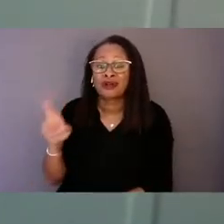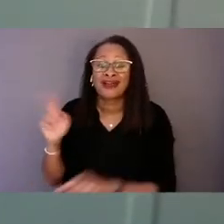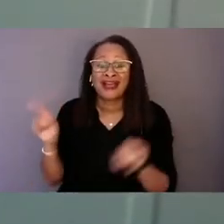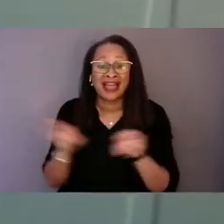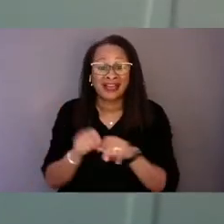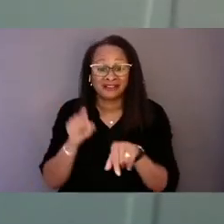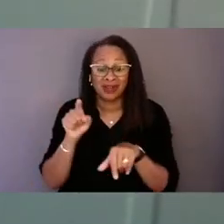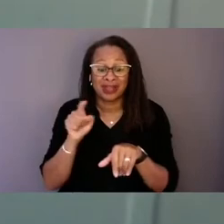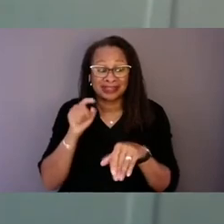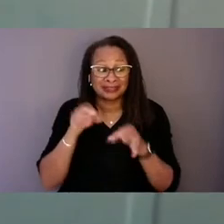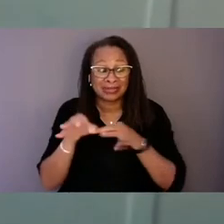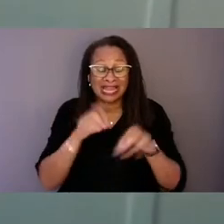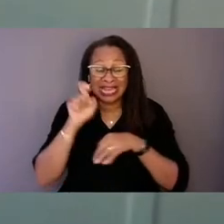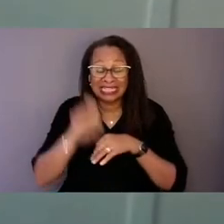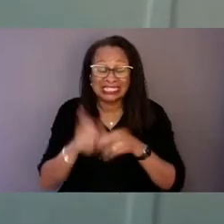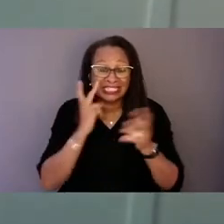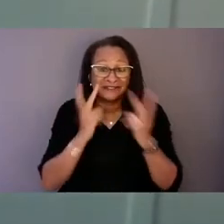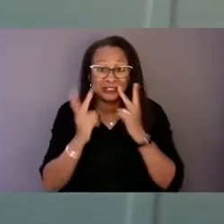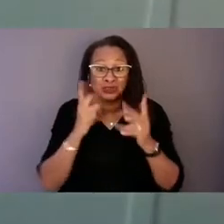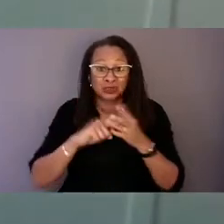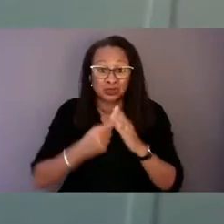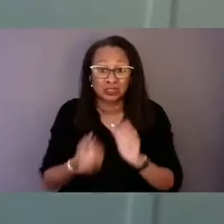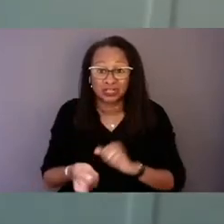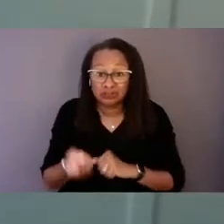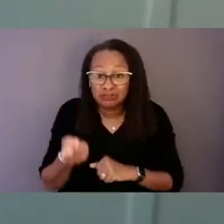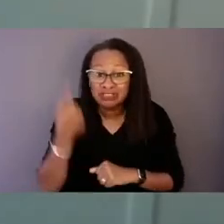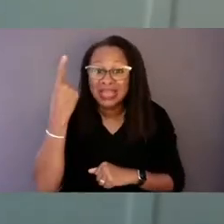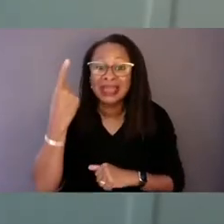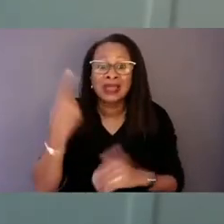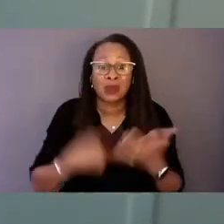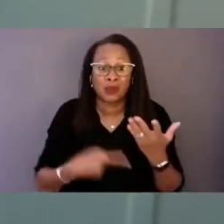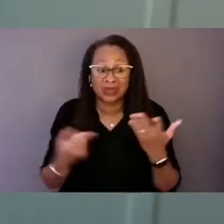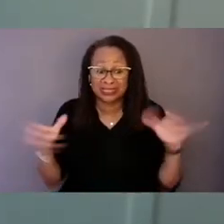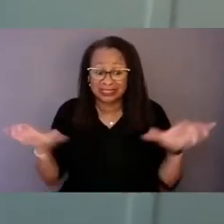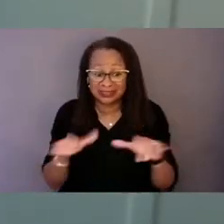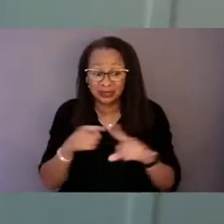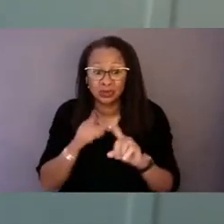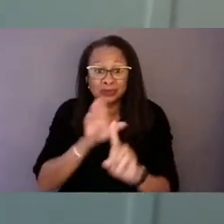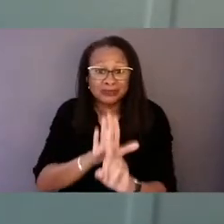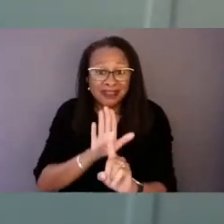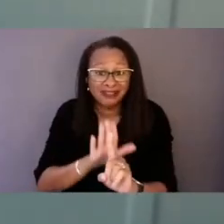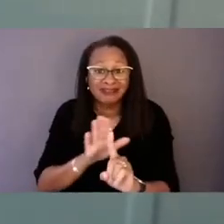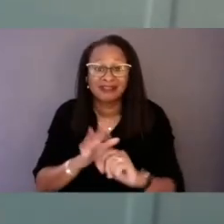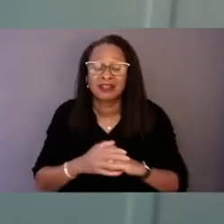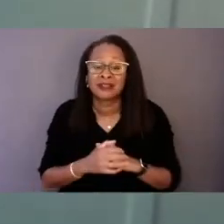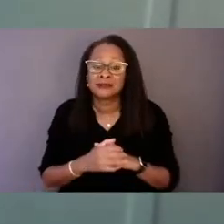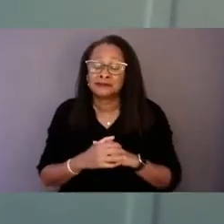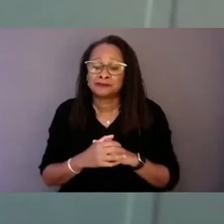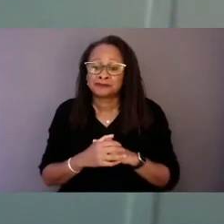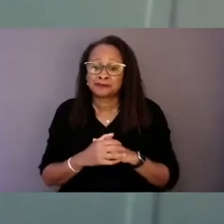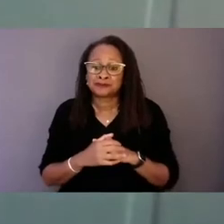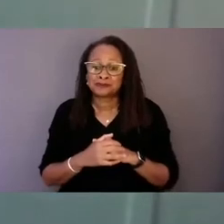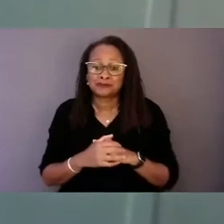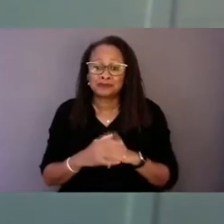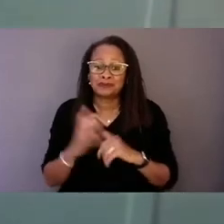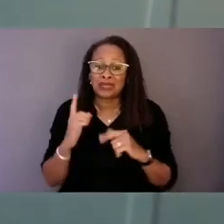to begin to comprehend what he had done to himself. When everyone finally left,